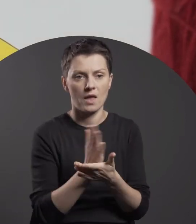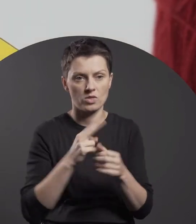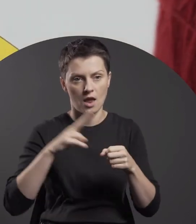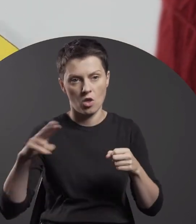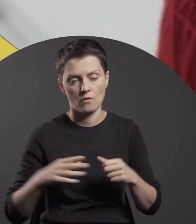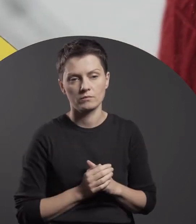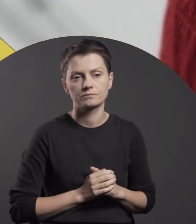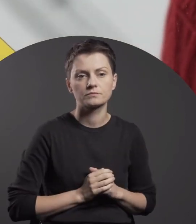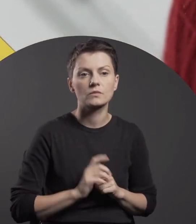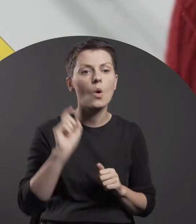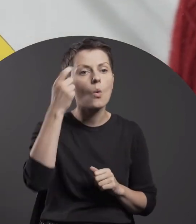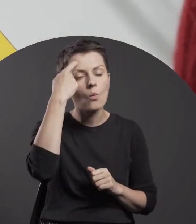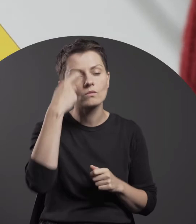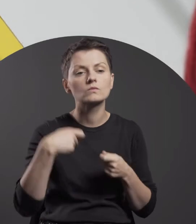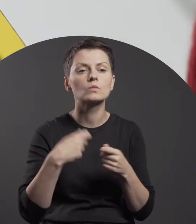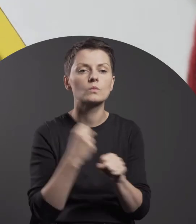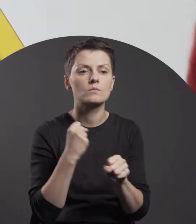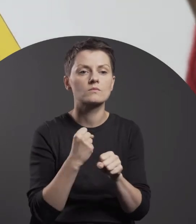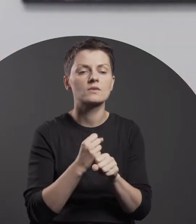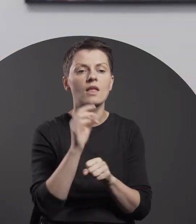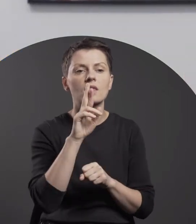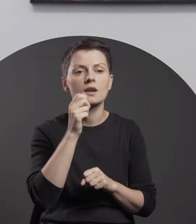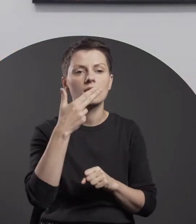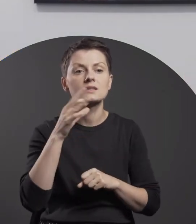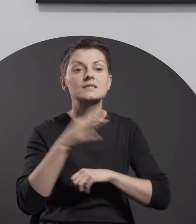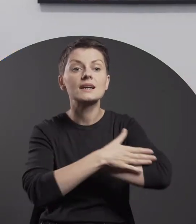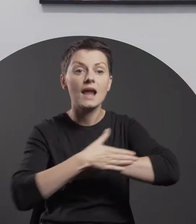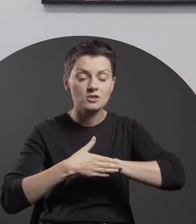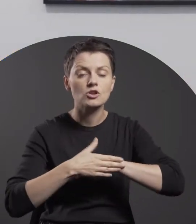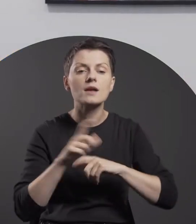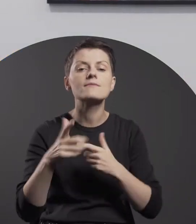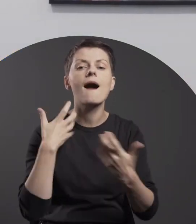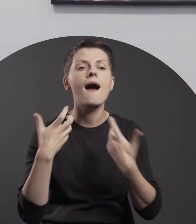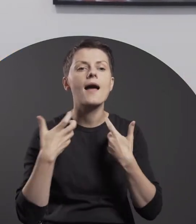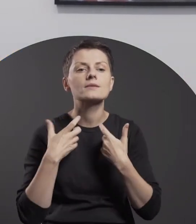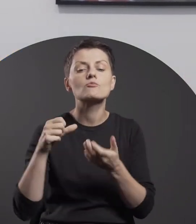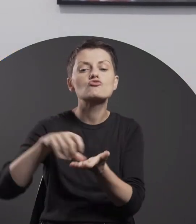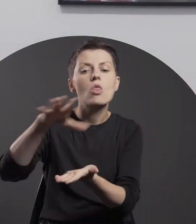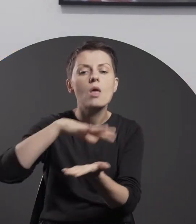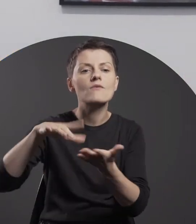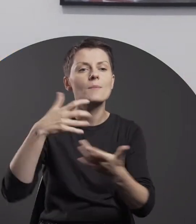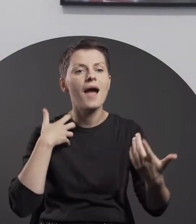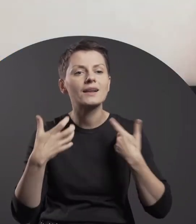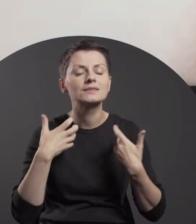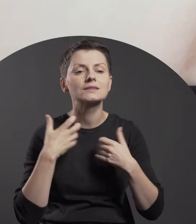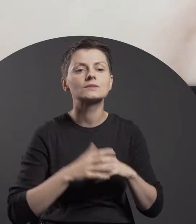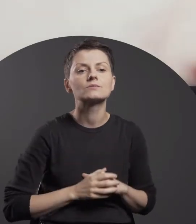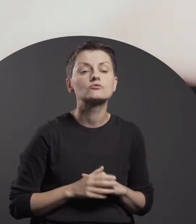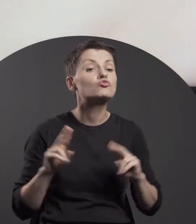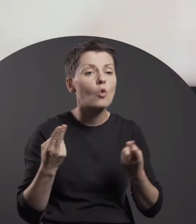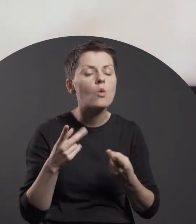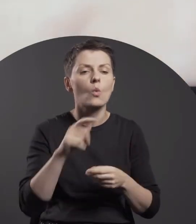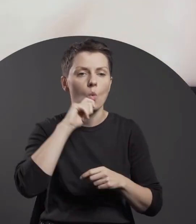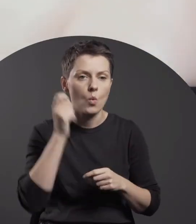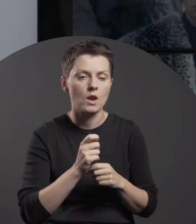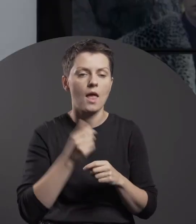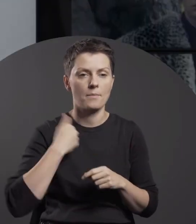In particular, cross-border cooperation with artists from Ukraine and Belarus.